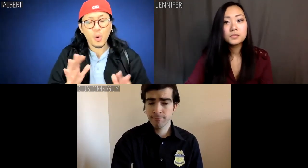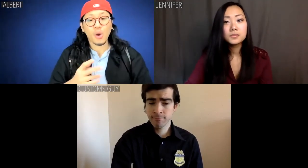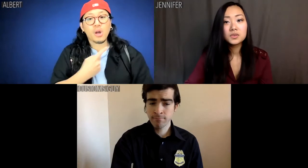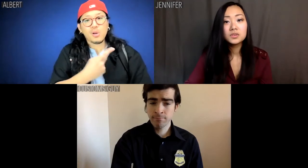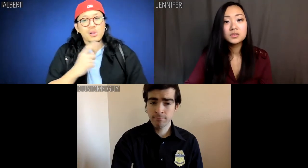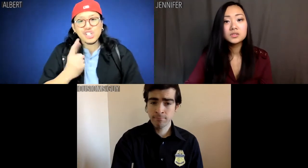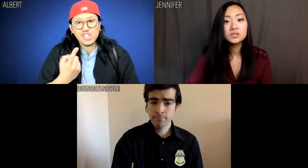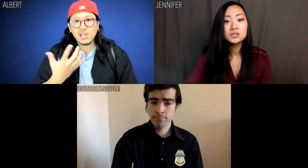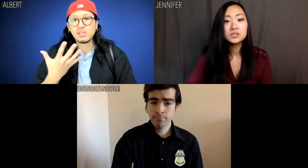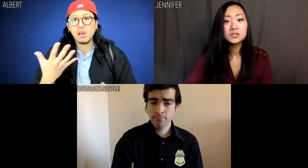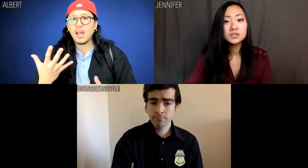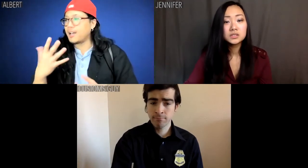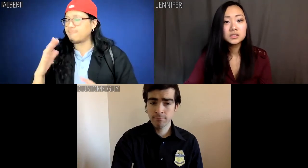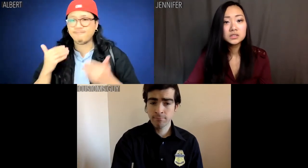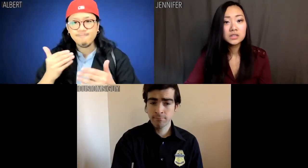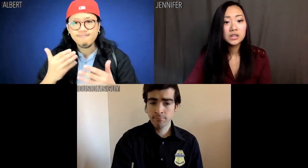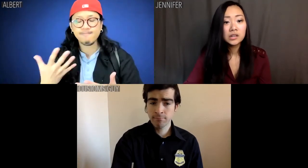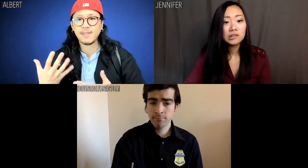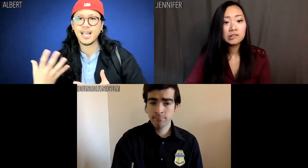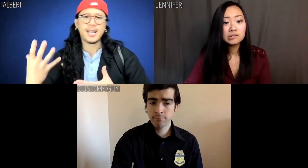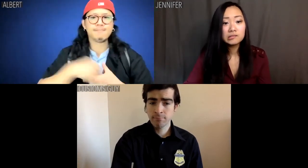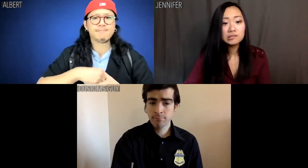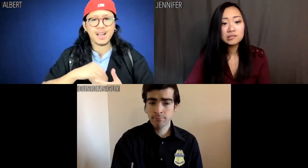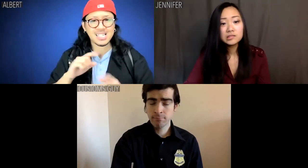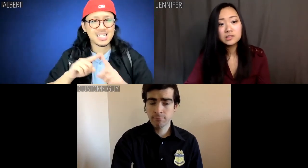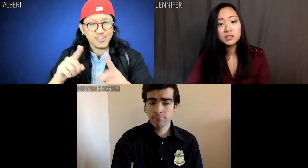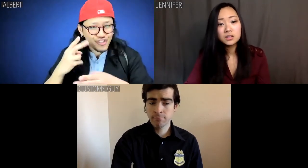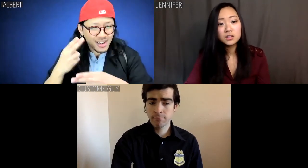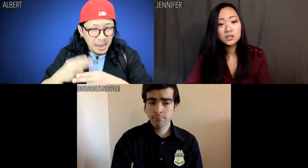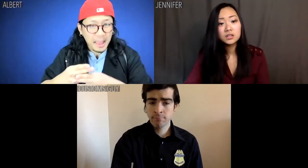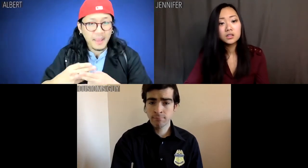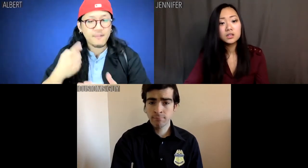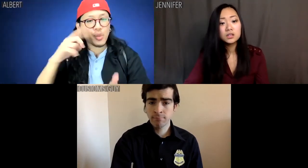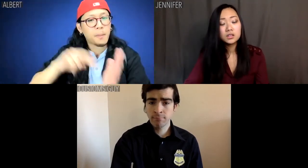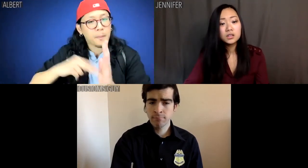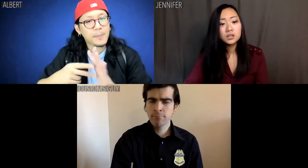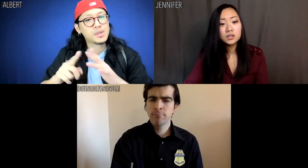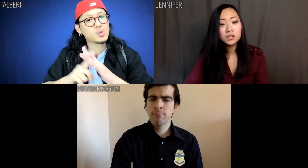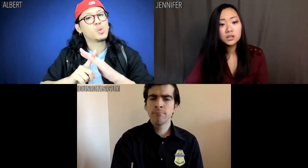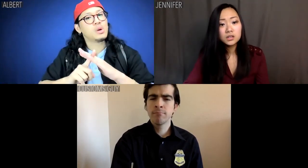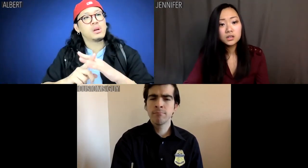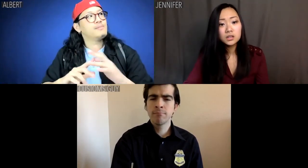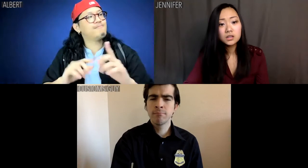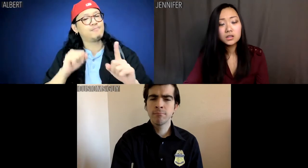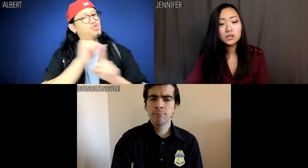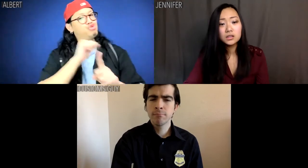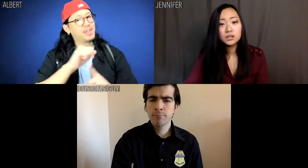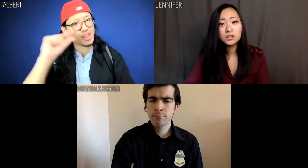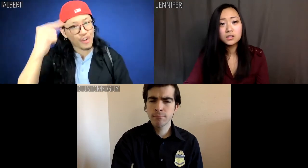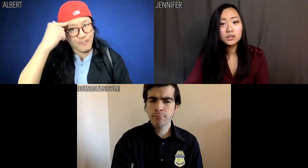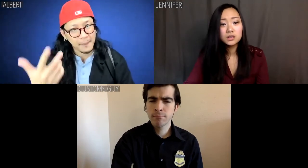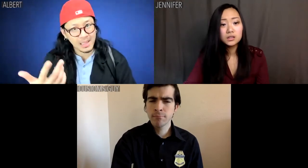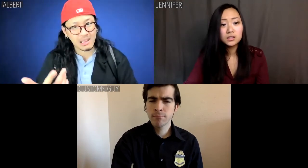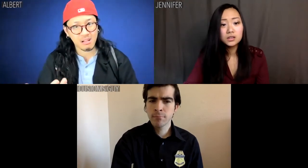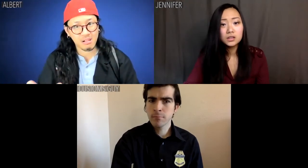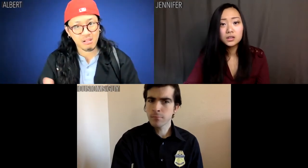We just assumed different names for the purpose of willfully deceiving the government.